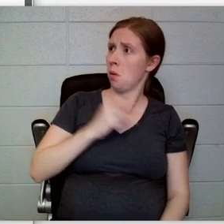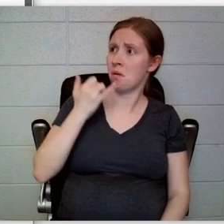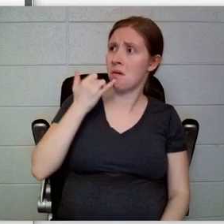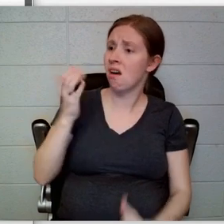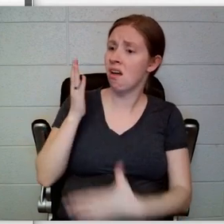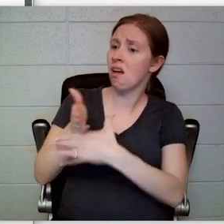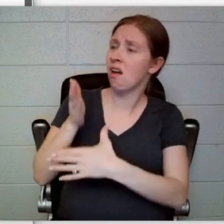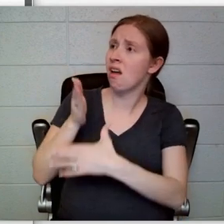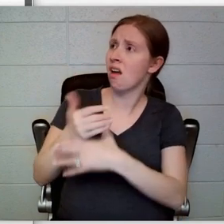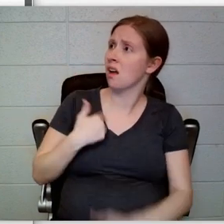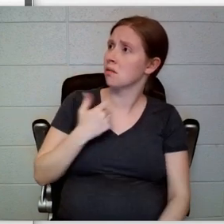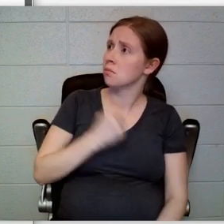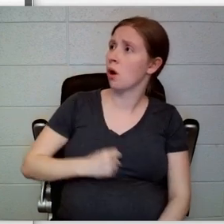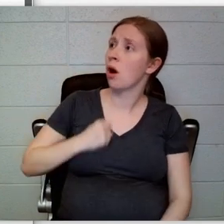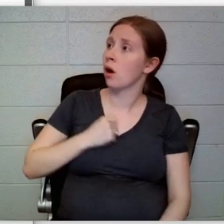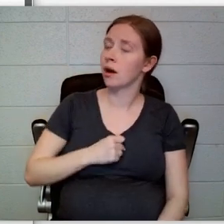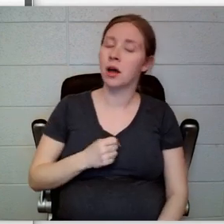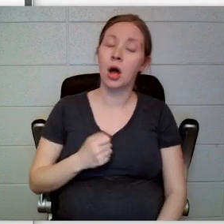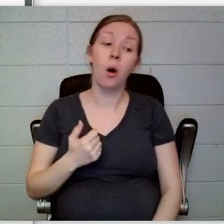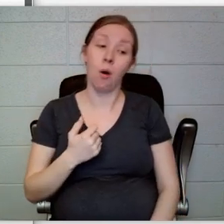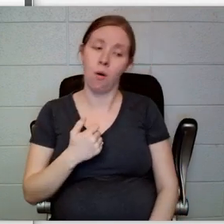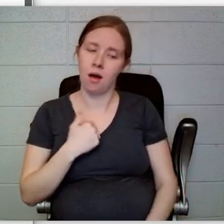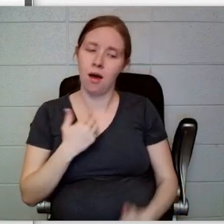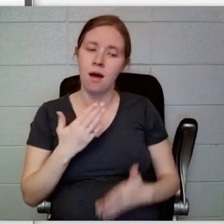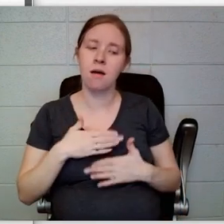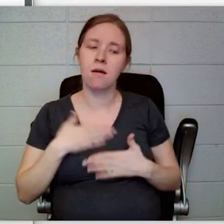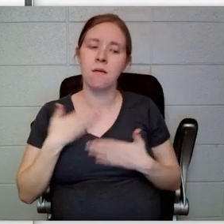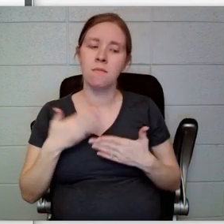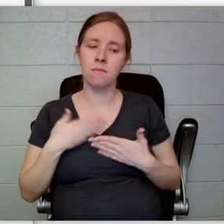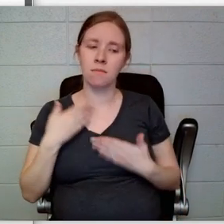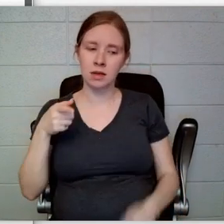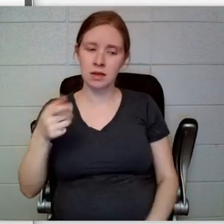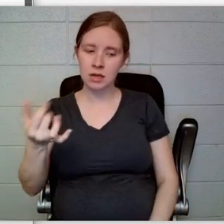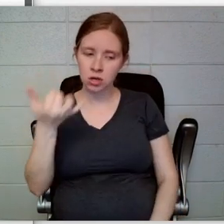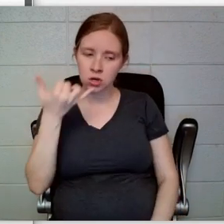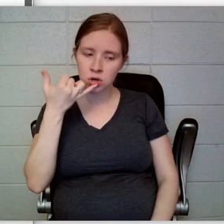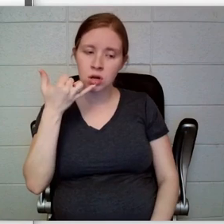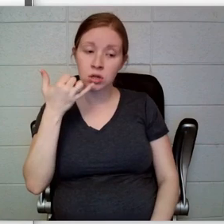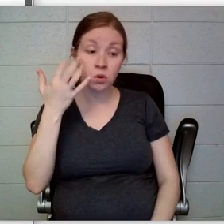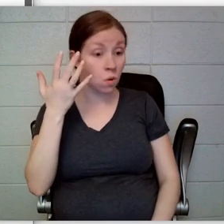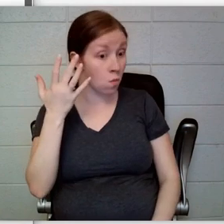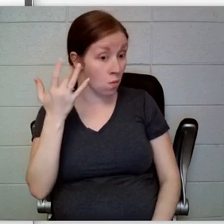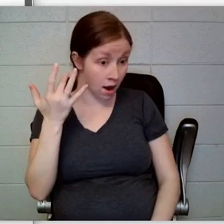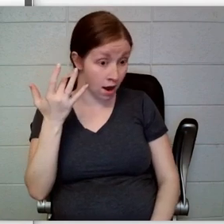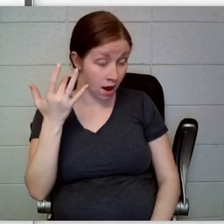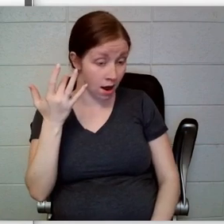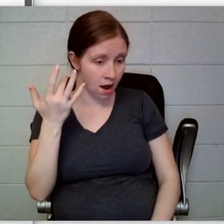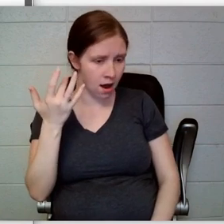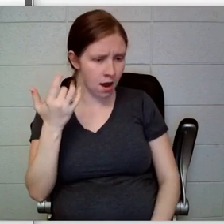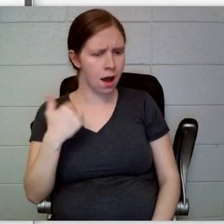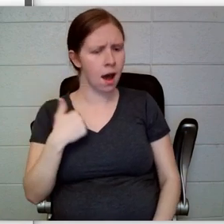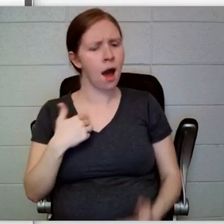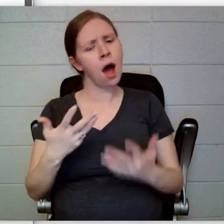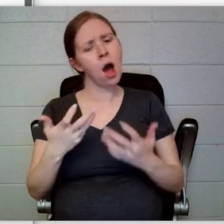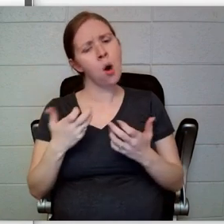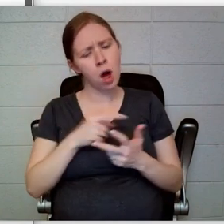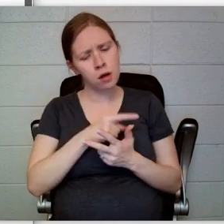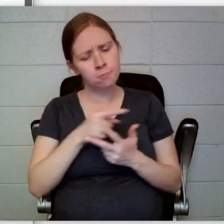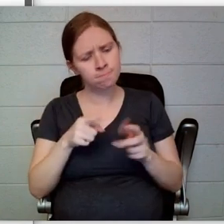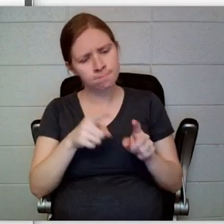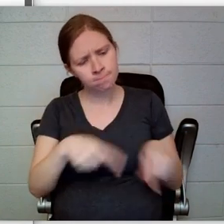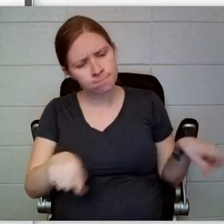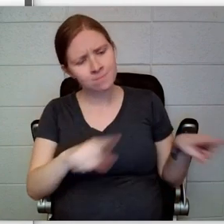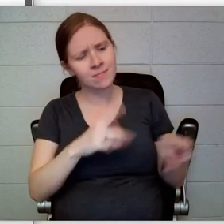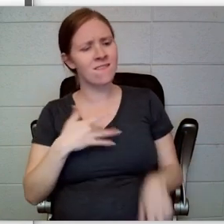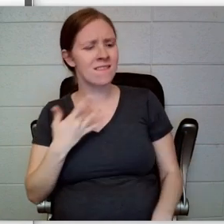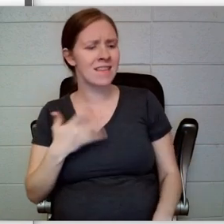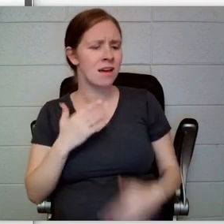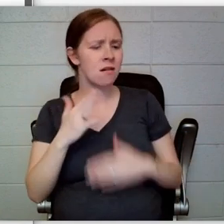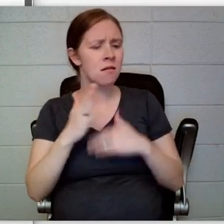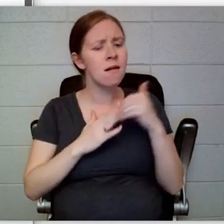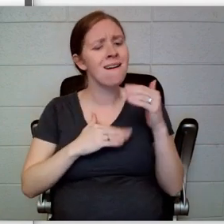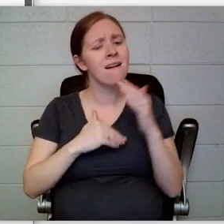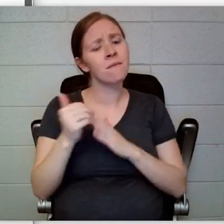“I’mglad he did,” Count Olaf said, “because I want the three of you to feel at home here,